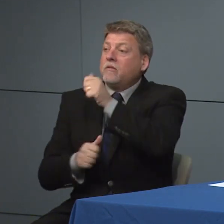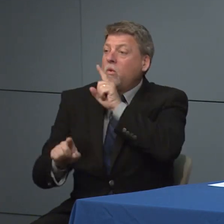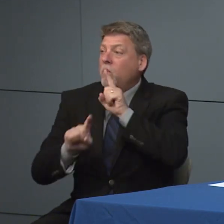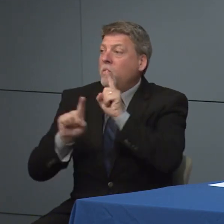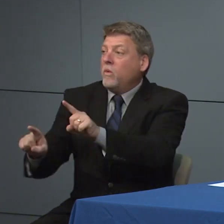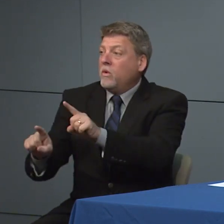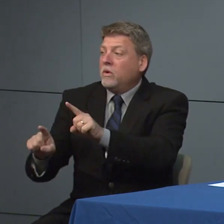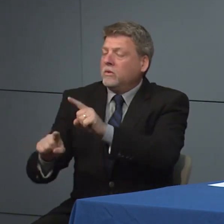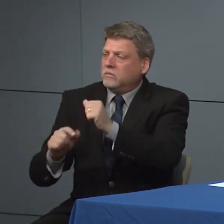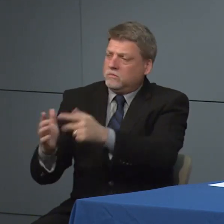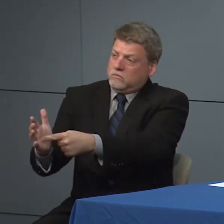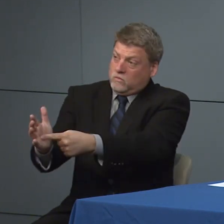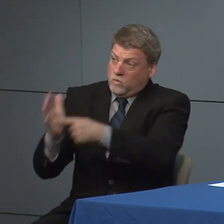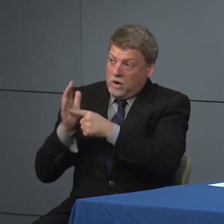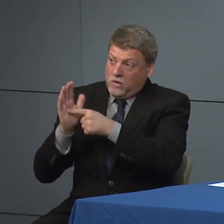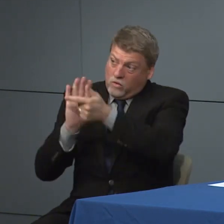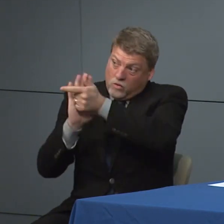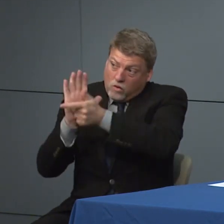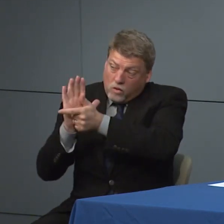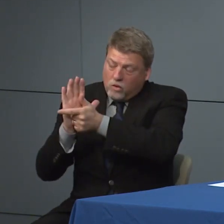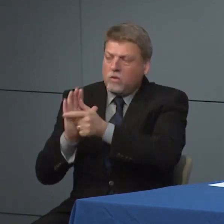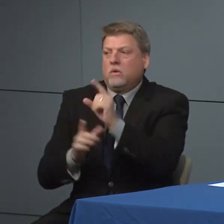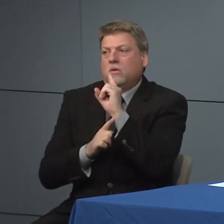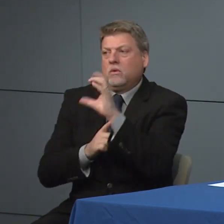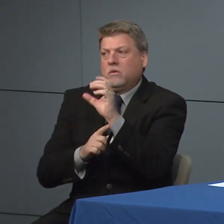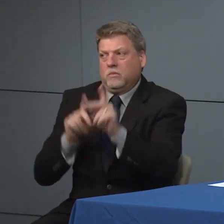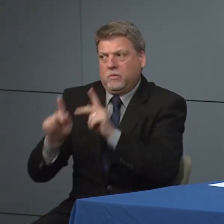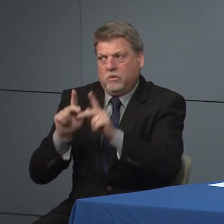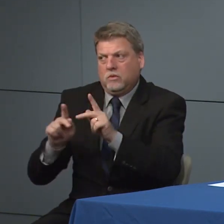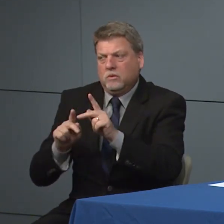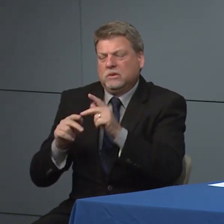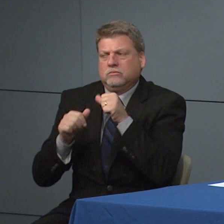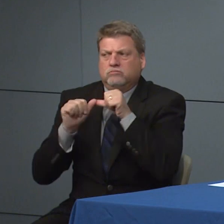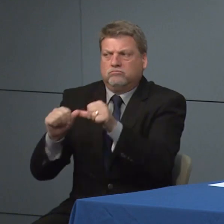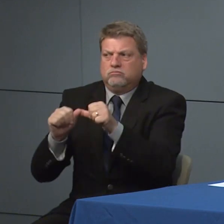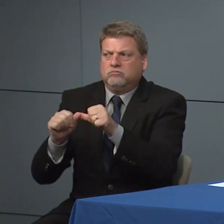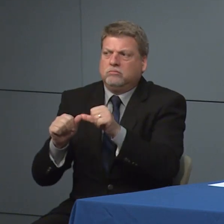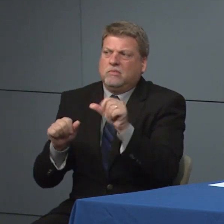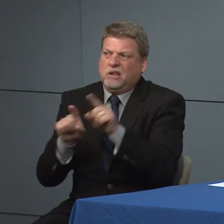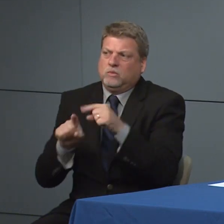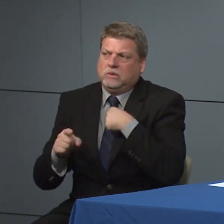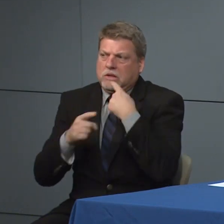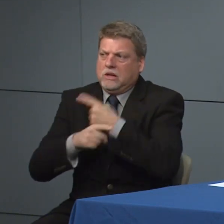when continue to reassess where we are and recommendations may change as we go forward